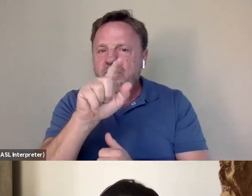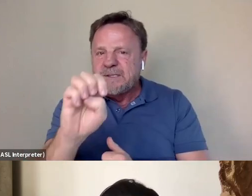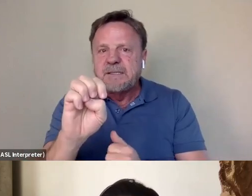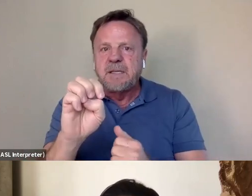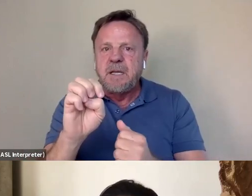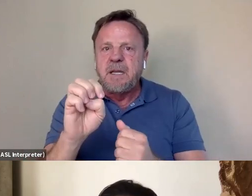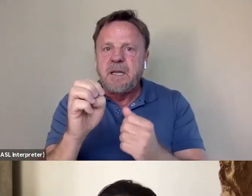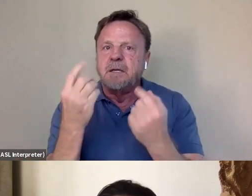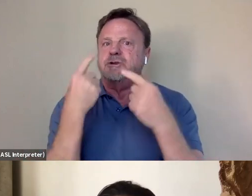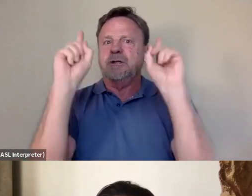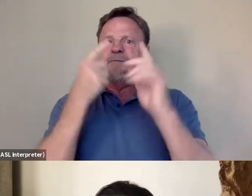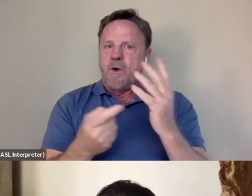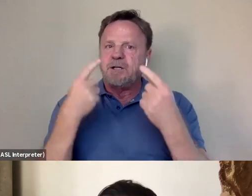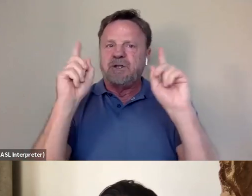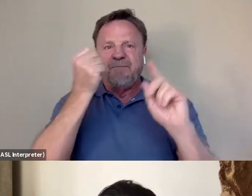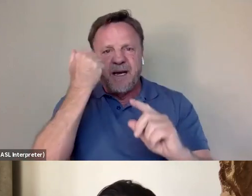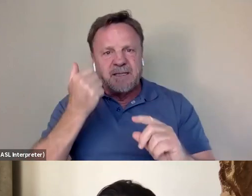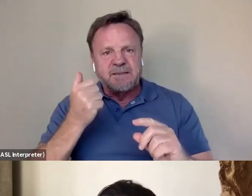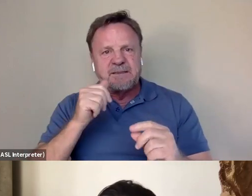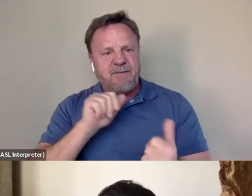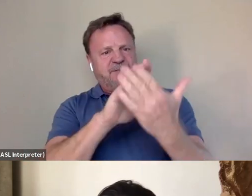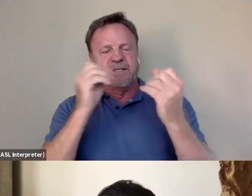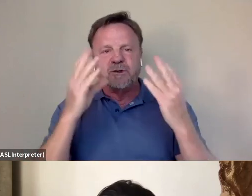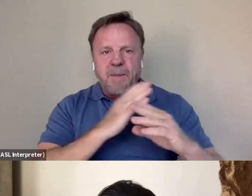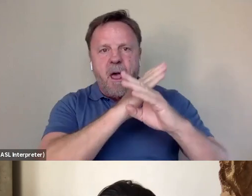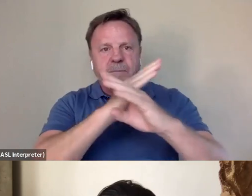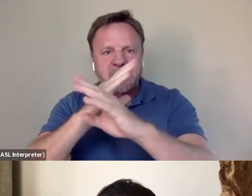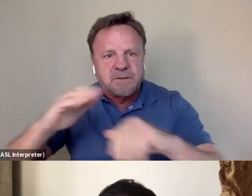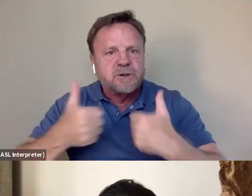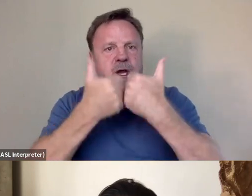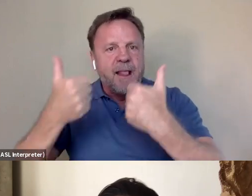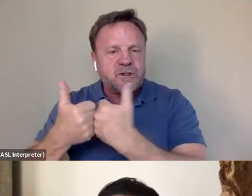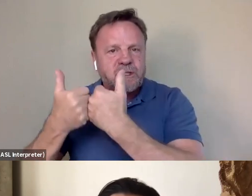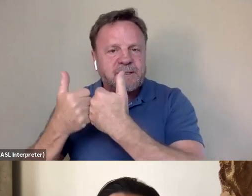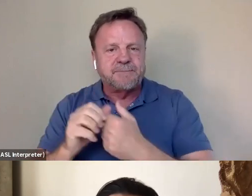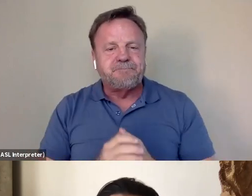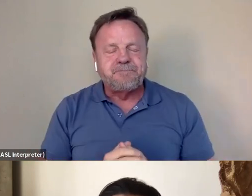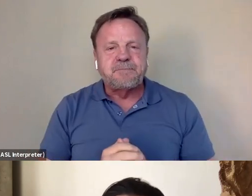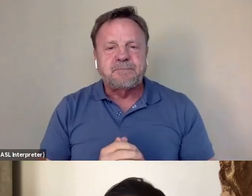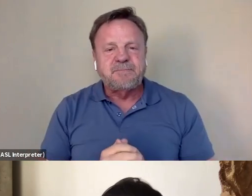and challenges that he faced. I mean, one thing that is kind of a sad point